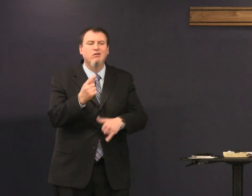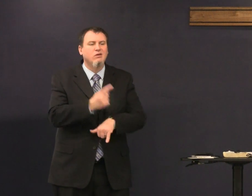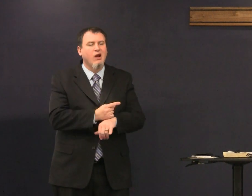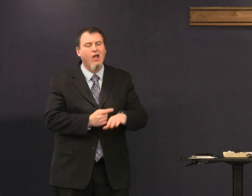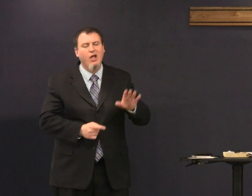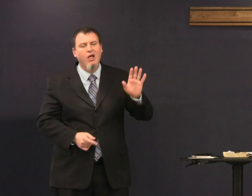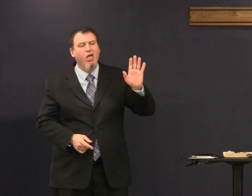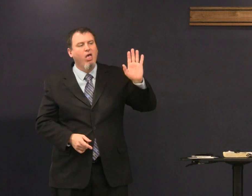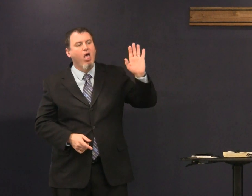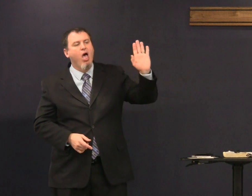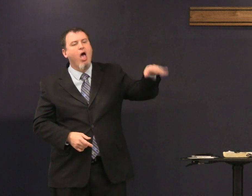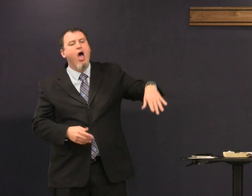I don't need to pray today